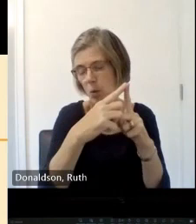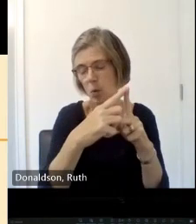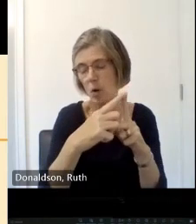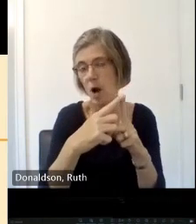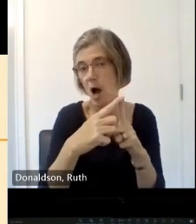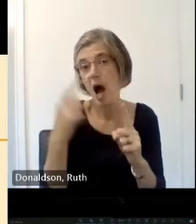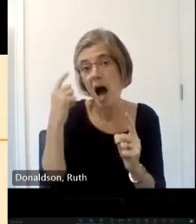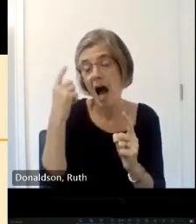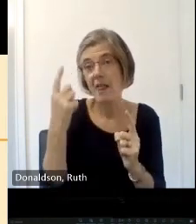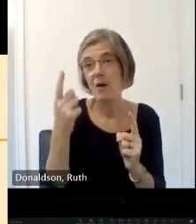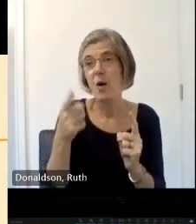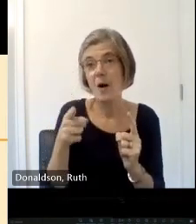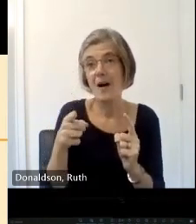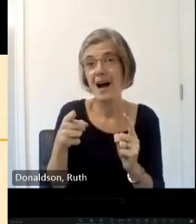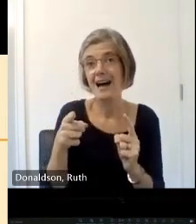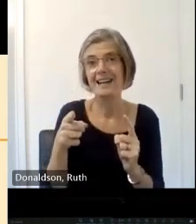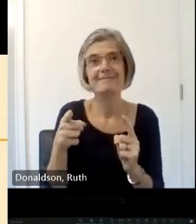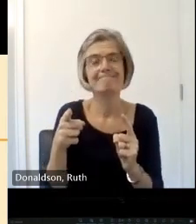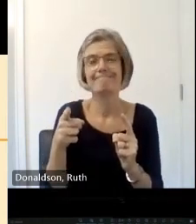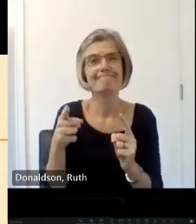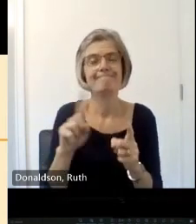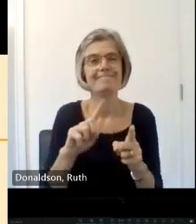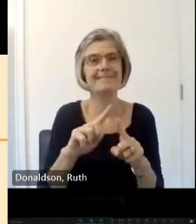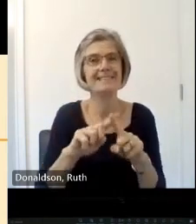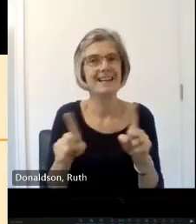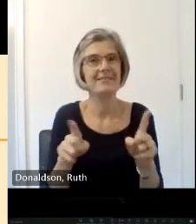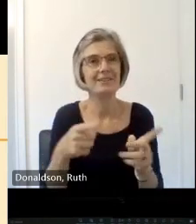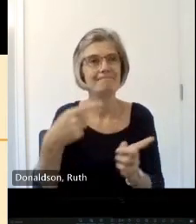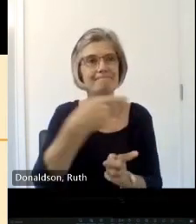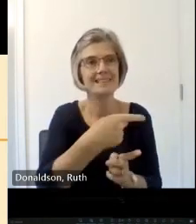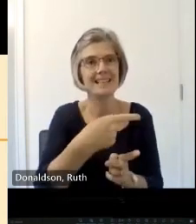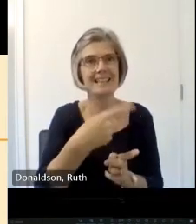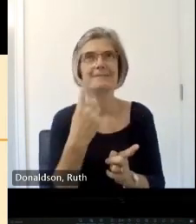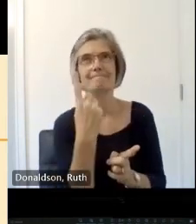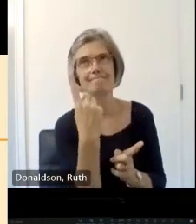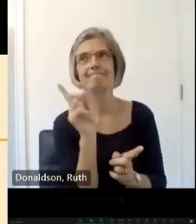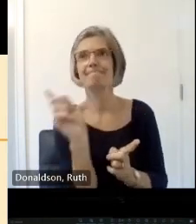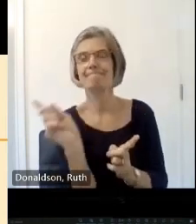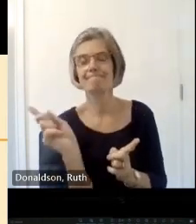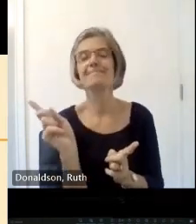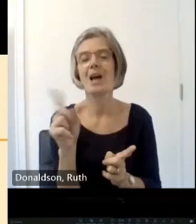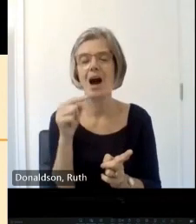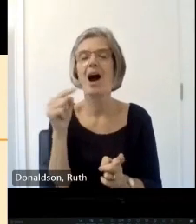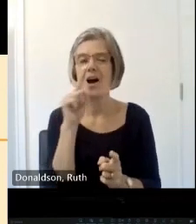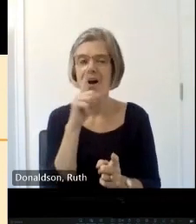upside down or pointing to the side and I realized that was a Mason's Mark and not a position Mark